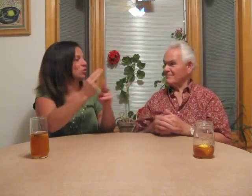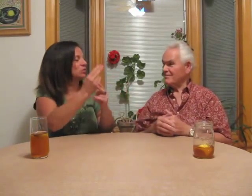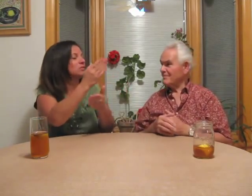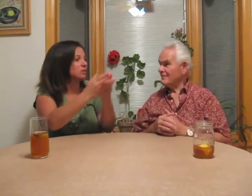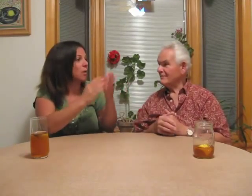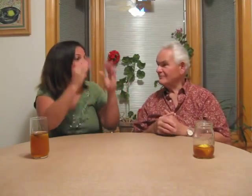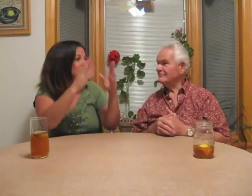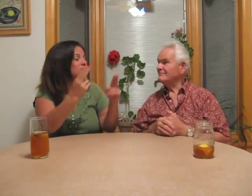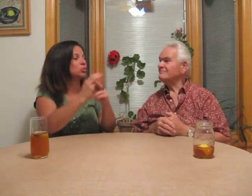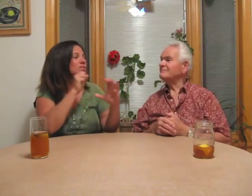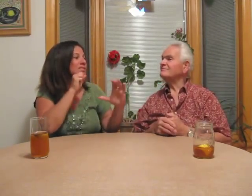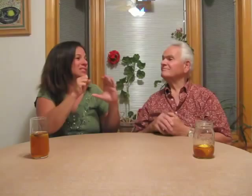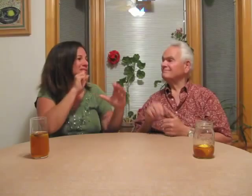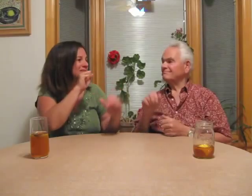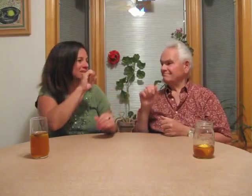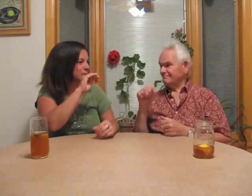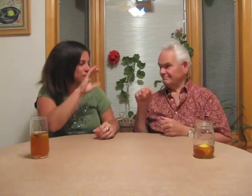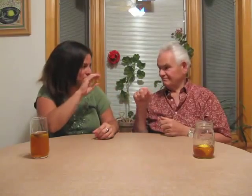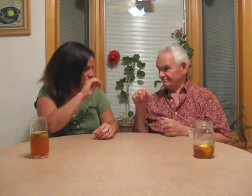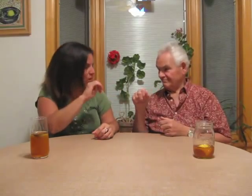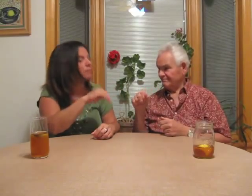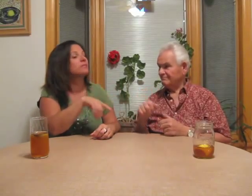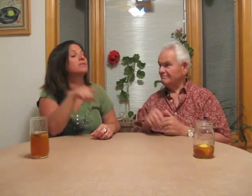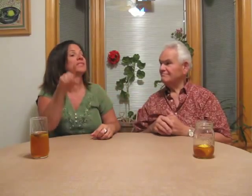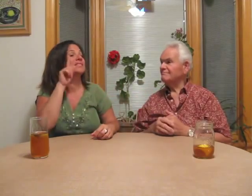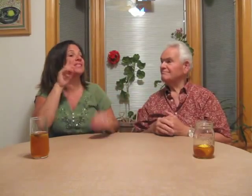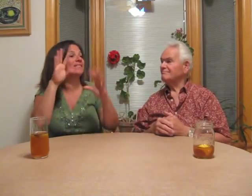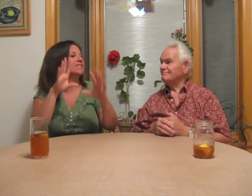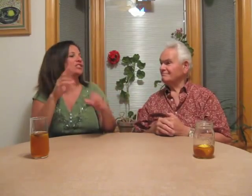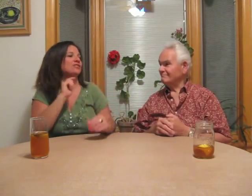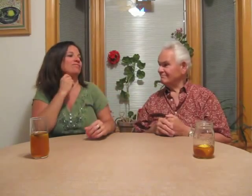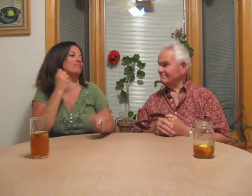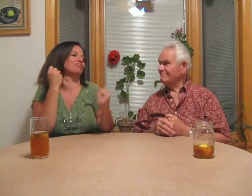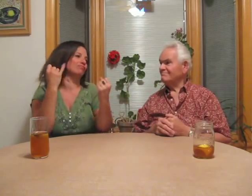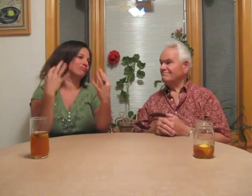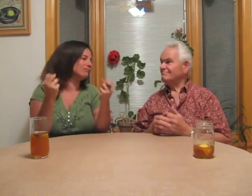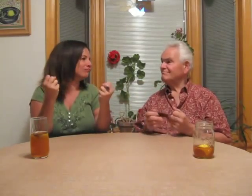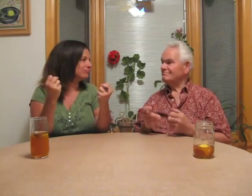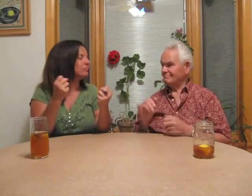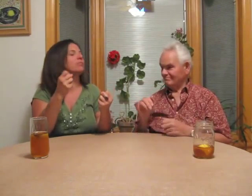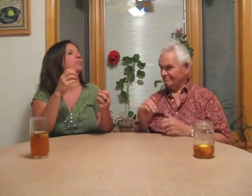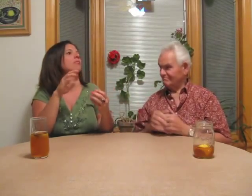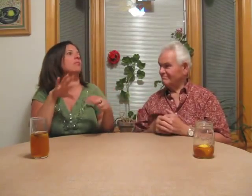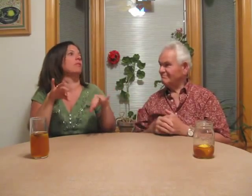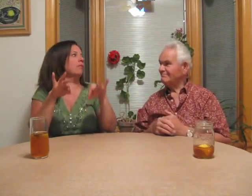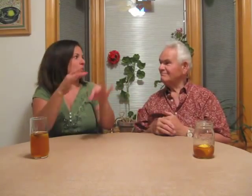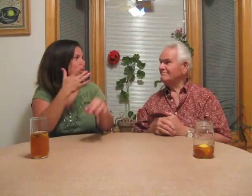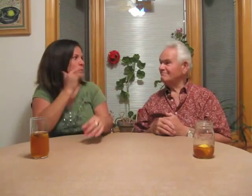So some of the teachers used “simcom” (talking and signing at the same time) while Deaf teachers signed without voice making them signing more naturally.